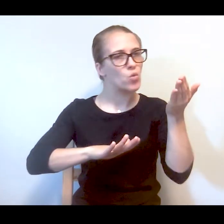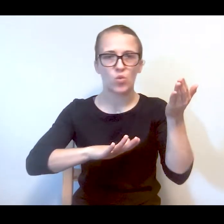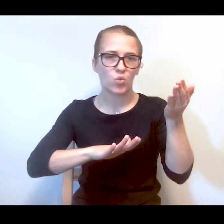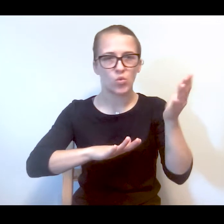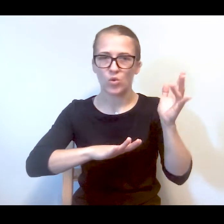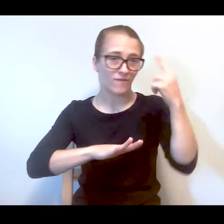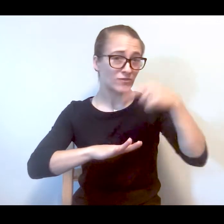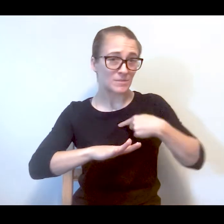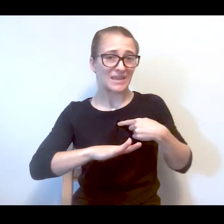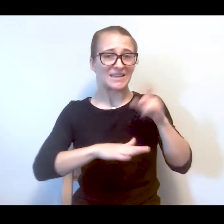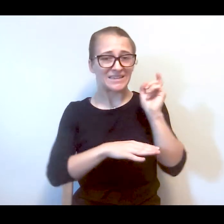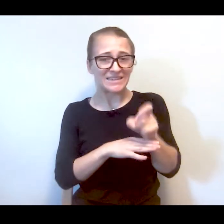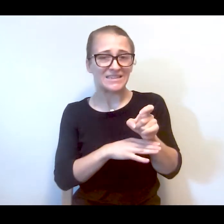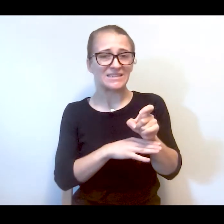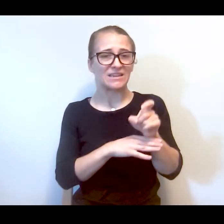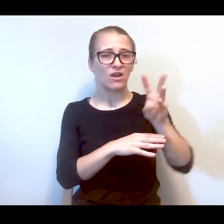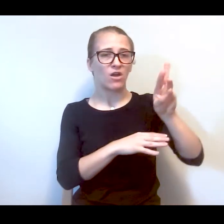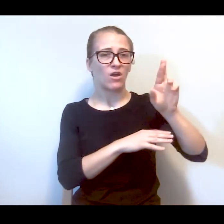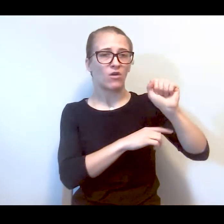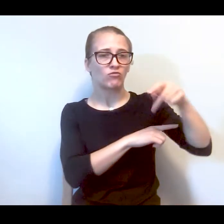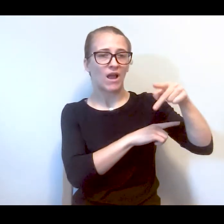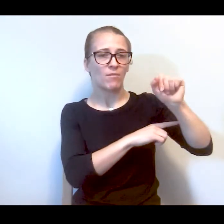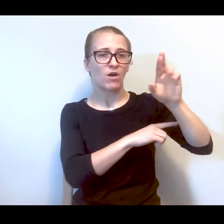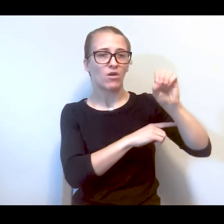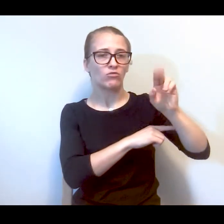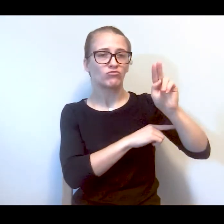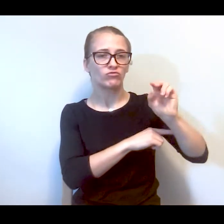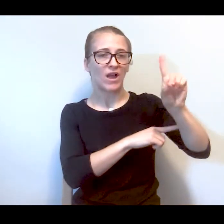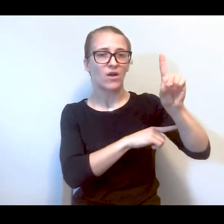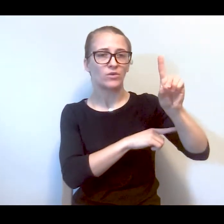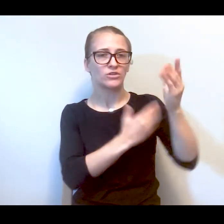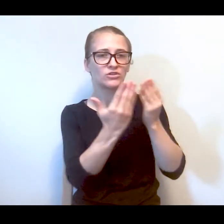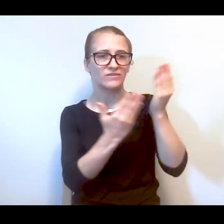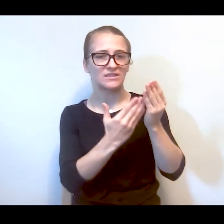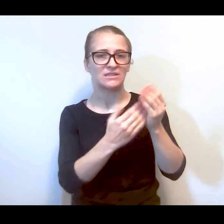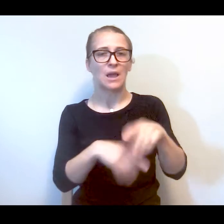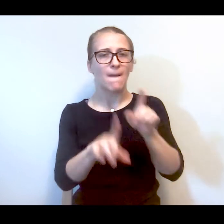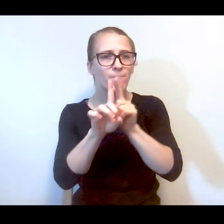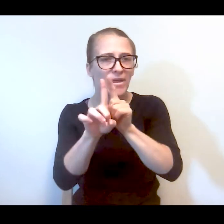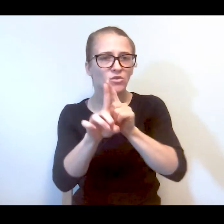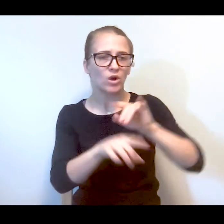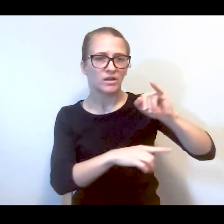to me. Treatment is wrap around services, mentoring, jobs, making sure his housing is okay,